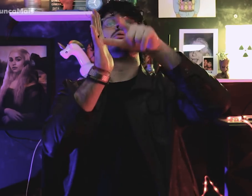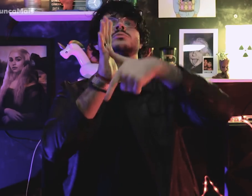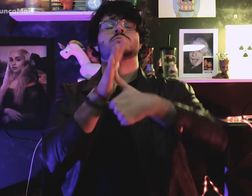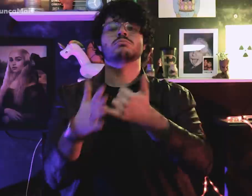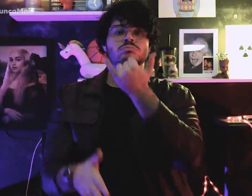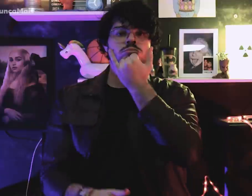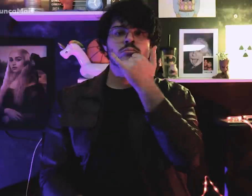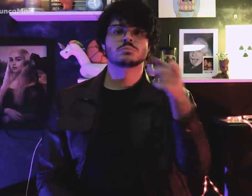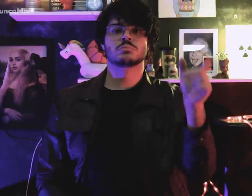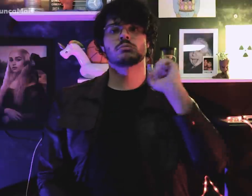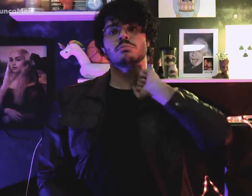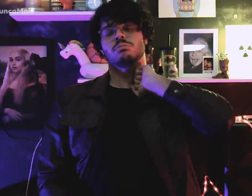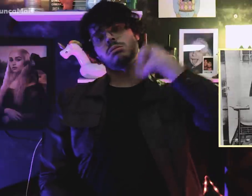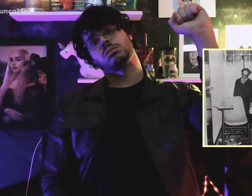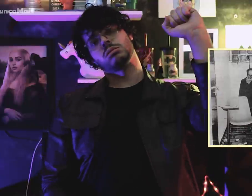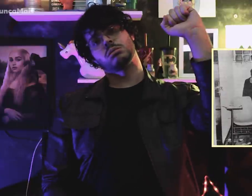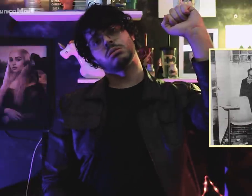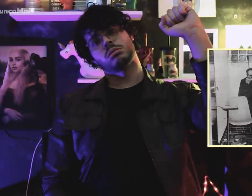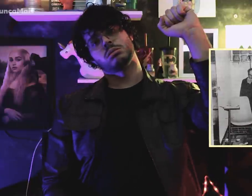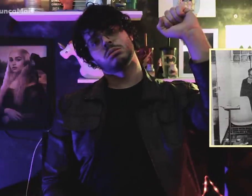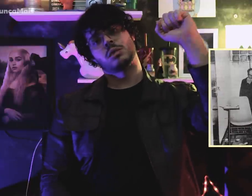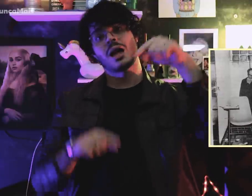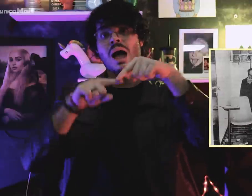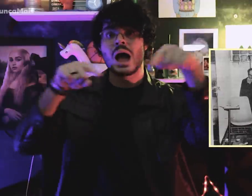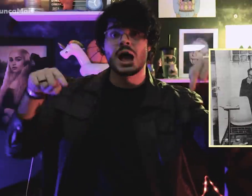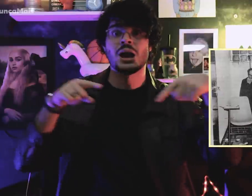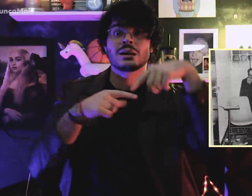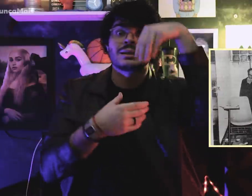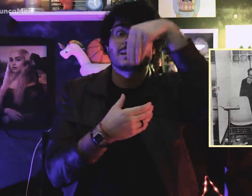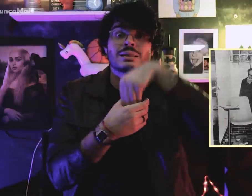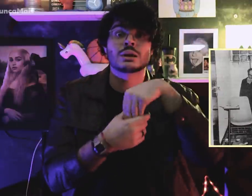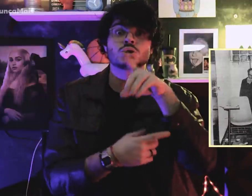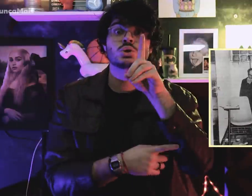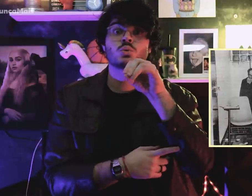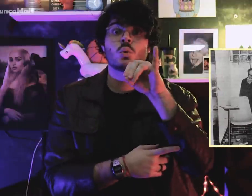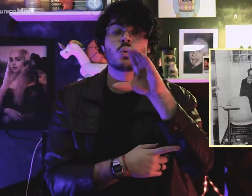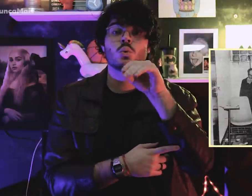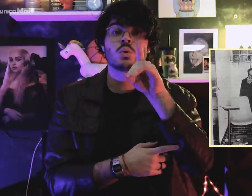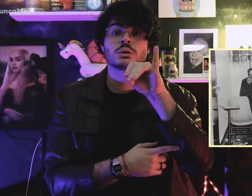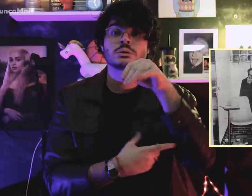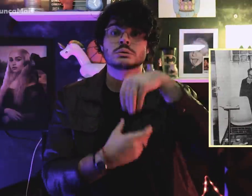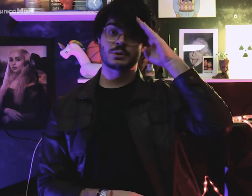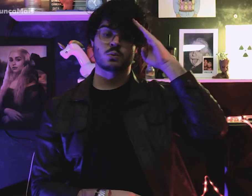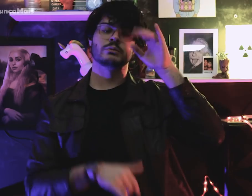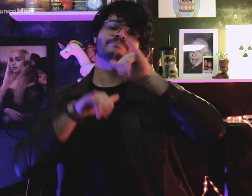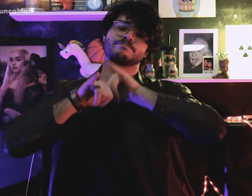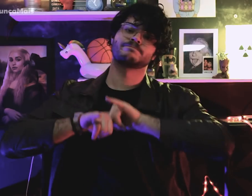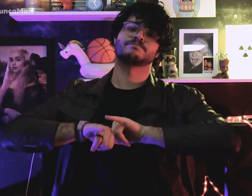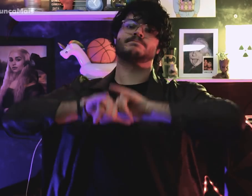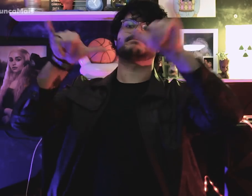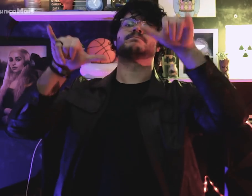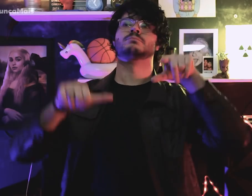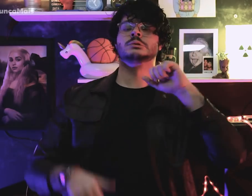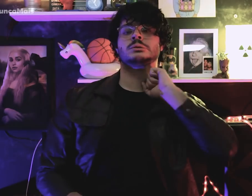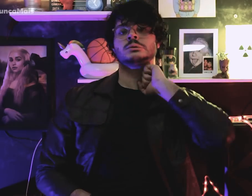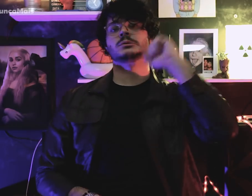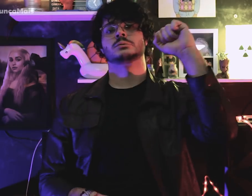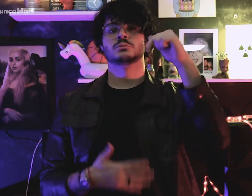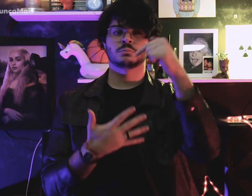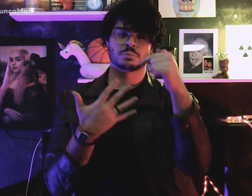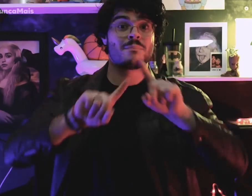Segundo os militares ele cometeu suicídio na sede do DOI-CODI.